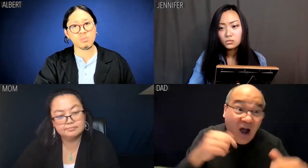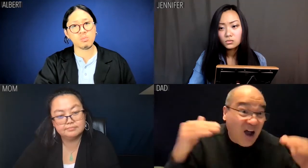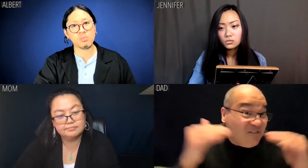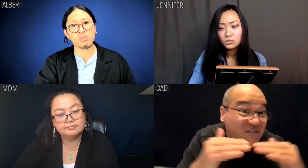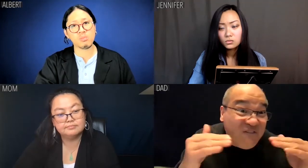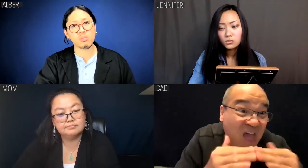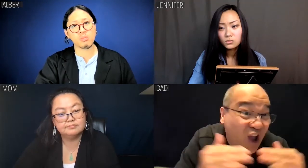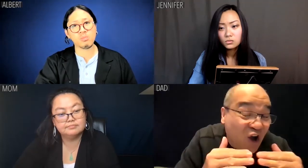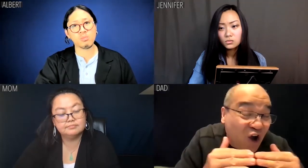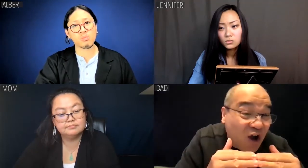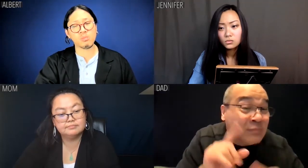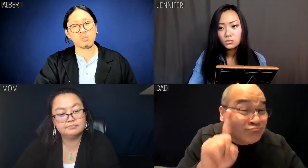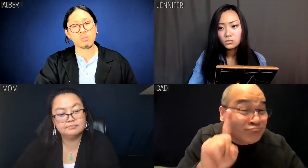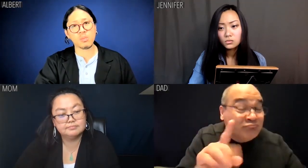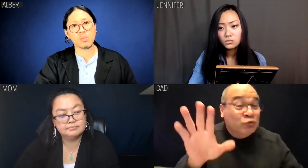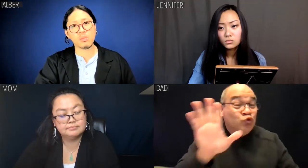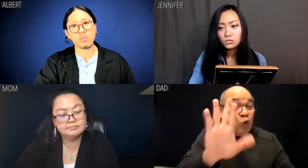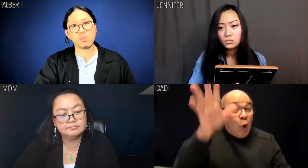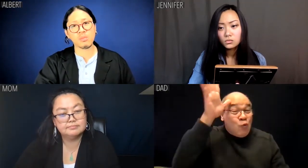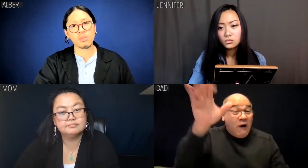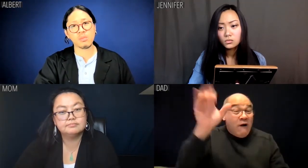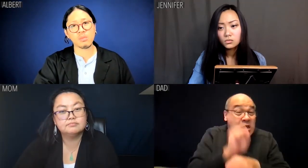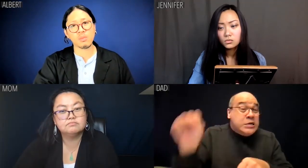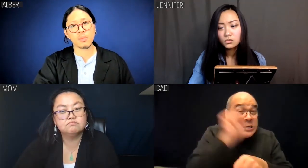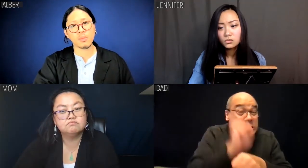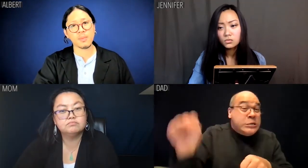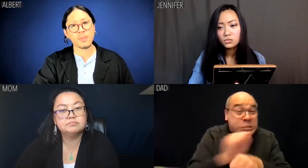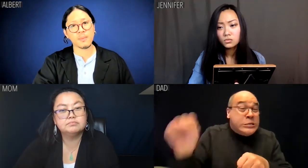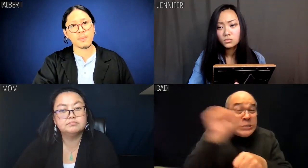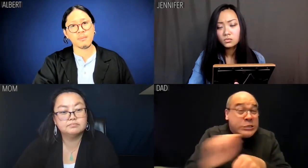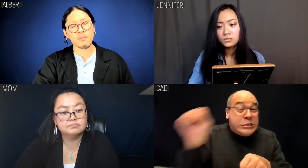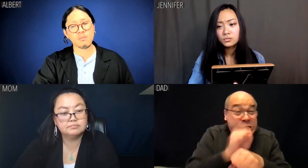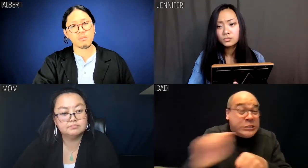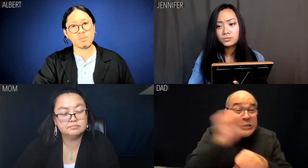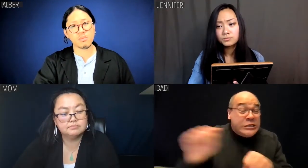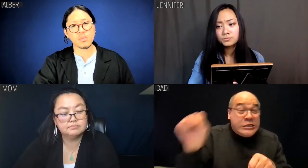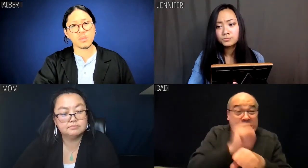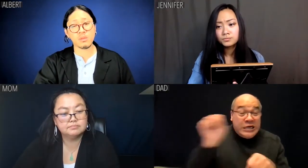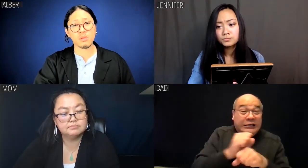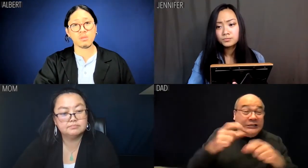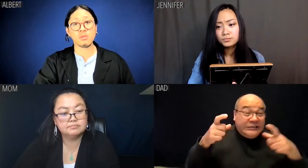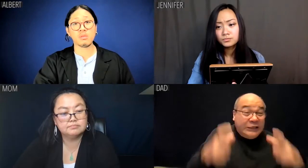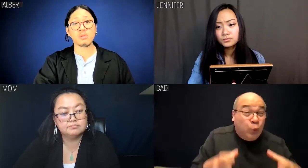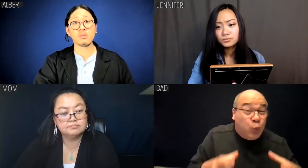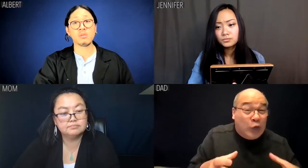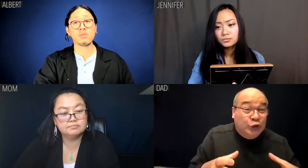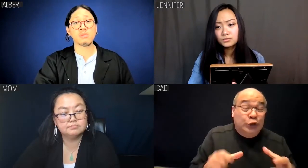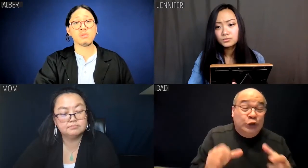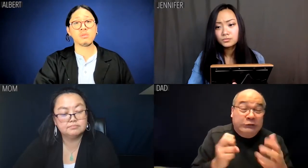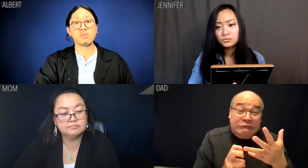You want to talk about unfair? So he kept washing dishes